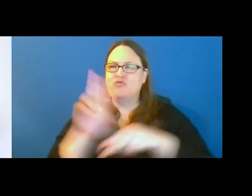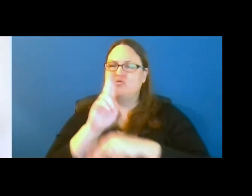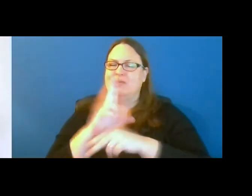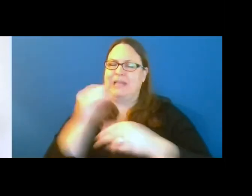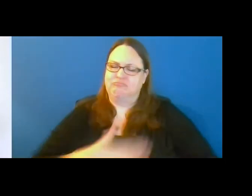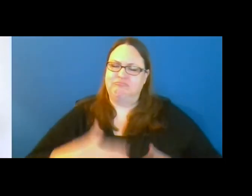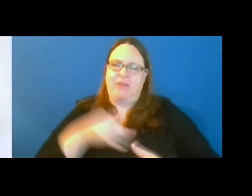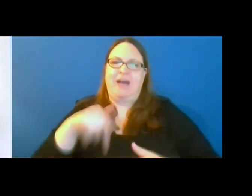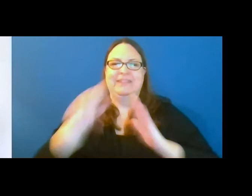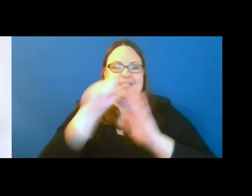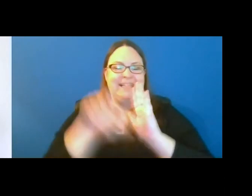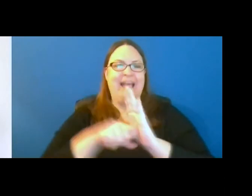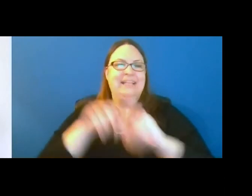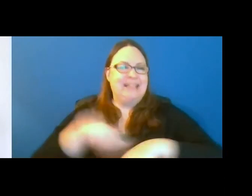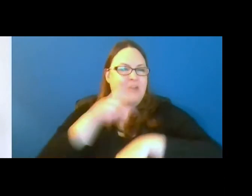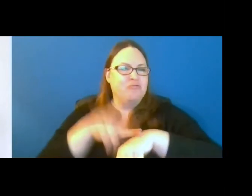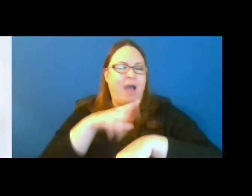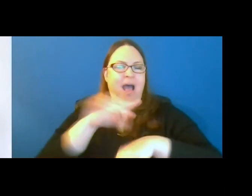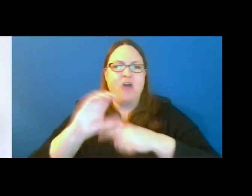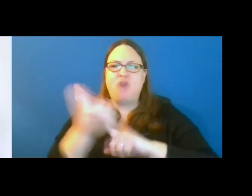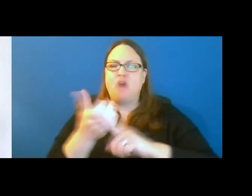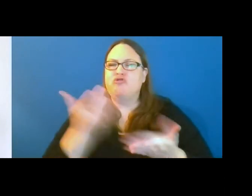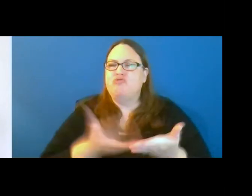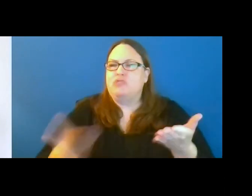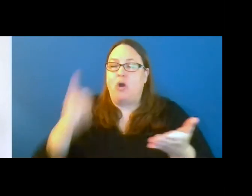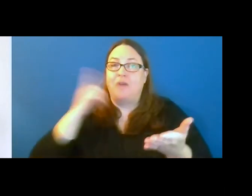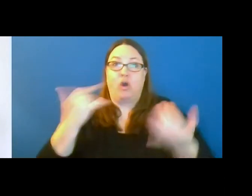natural and cultural resources for current and future generations.